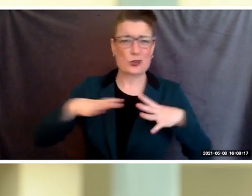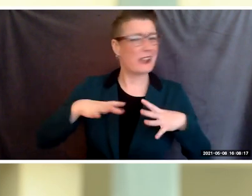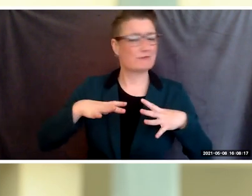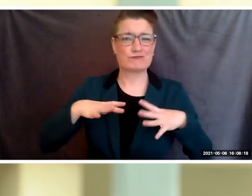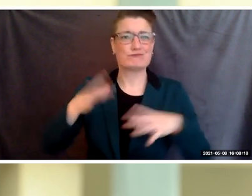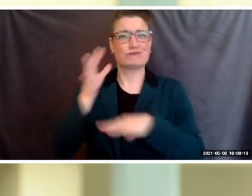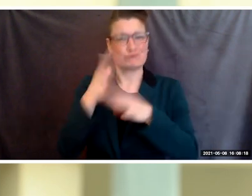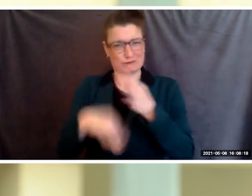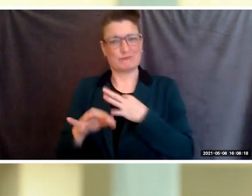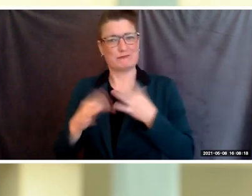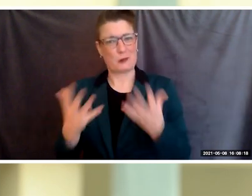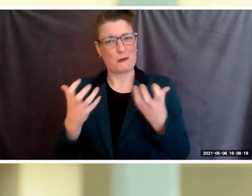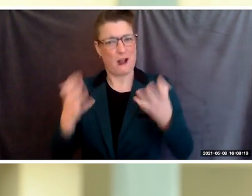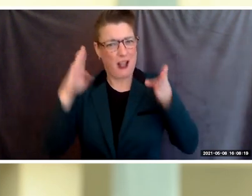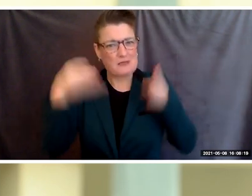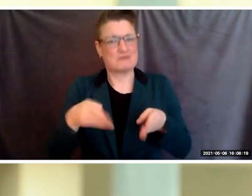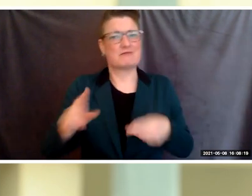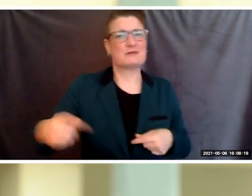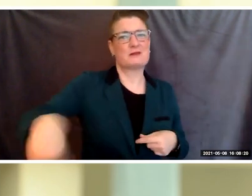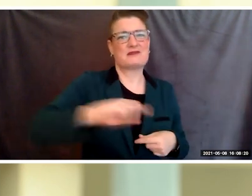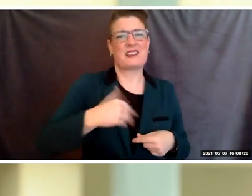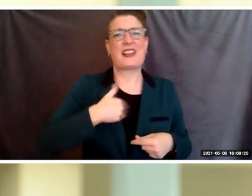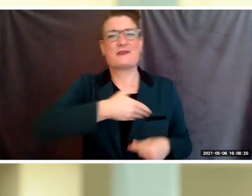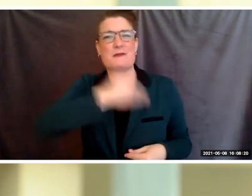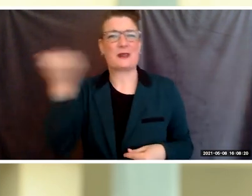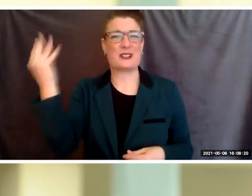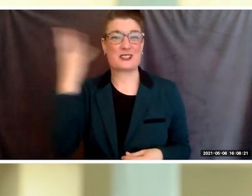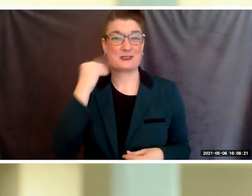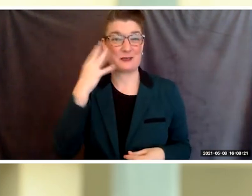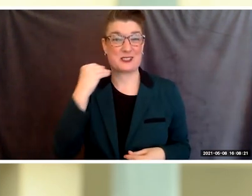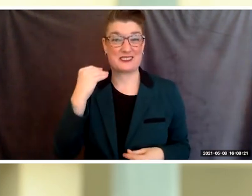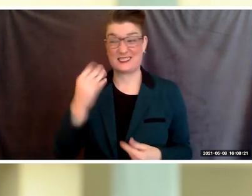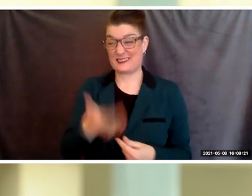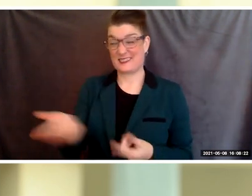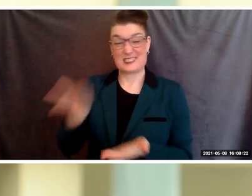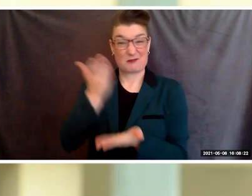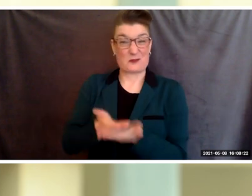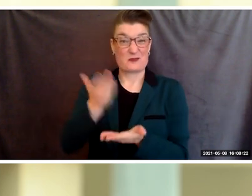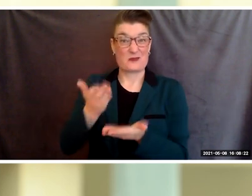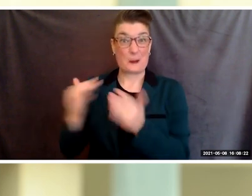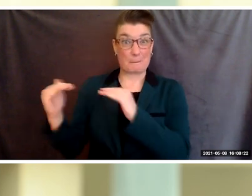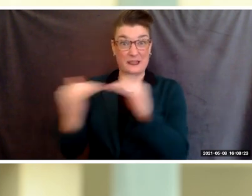they have shown that our peers are here for us and not just students,